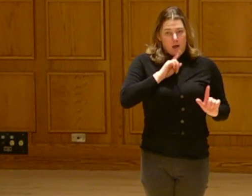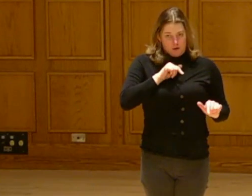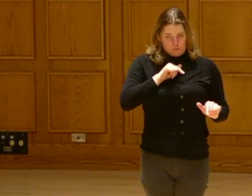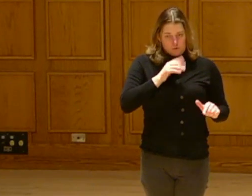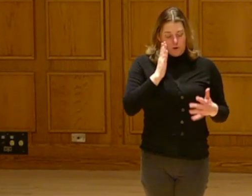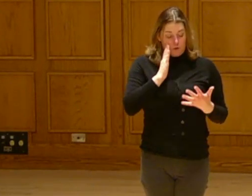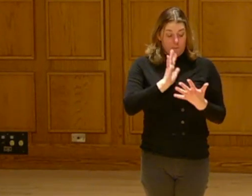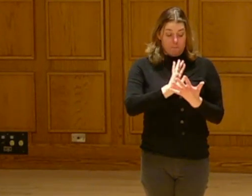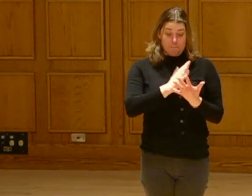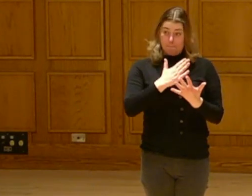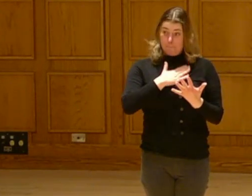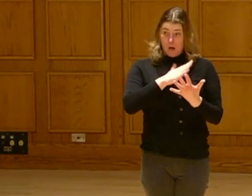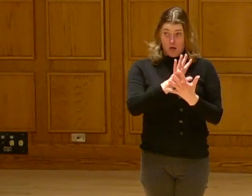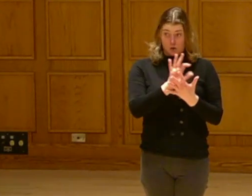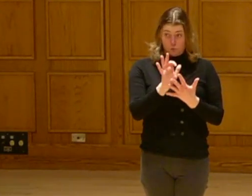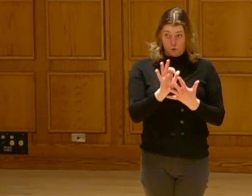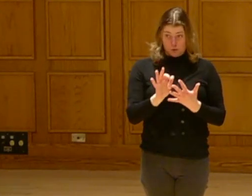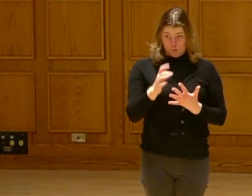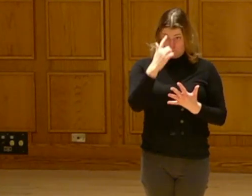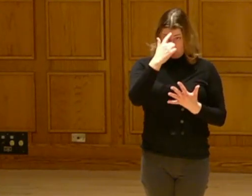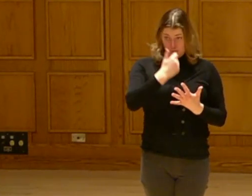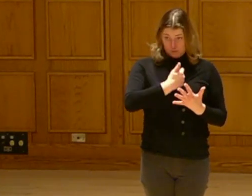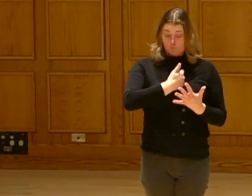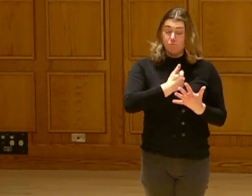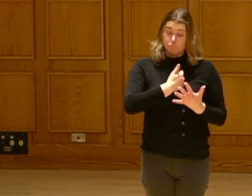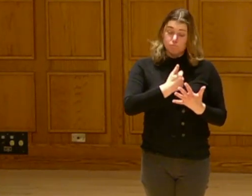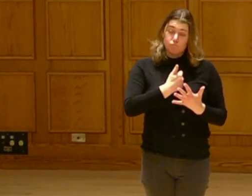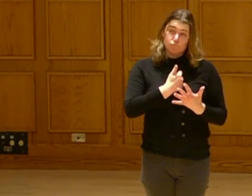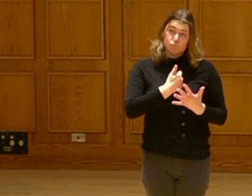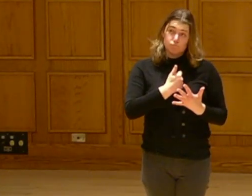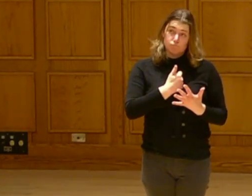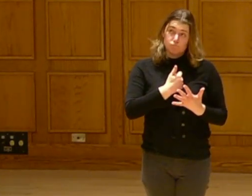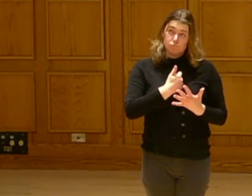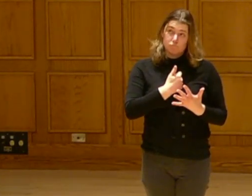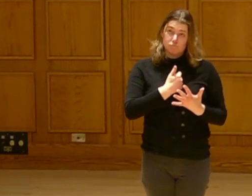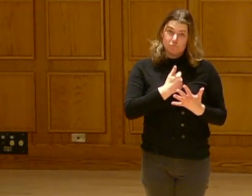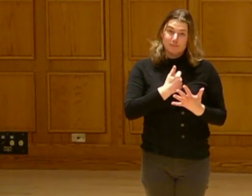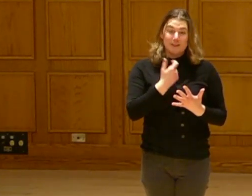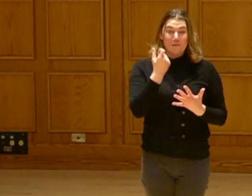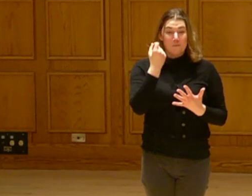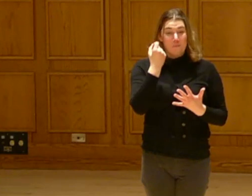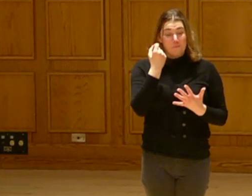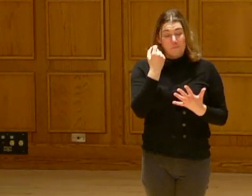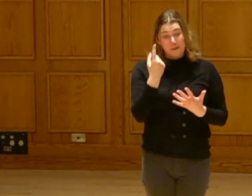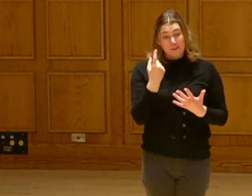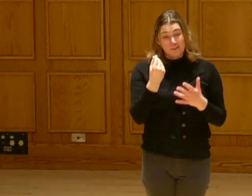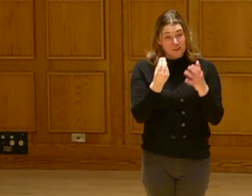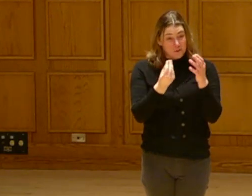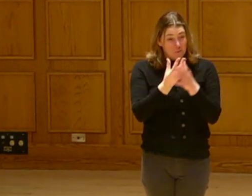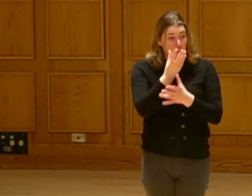I know what the answer is for me and what the choices are that I can make. I also know that I can't grow food for every single person in the